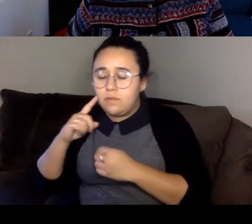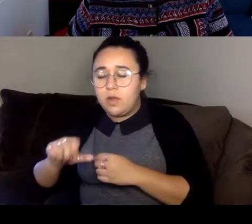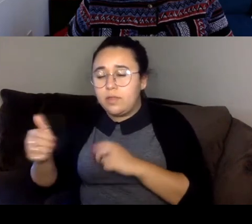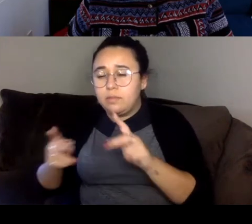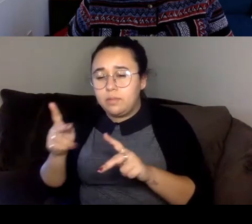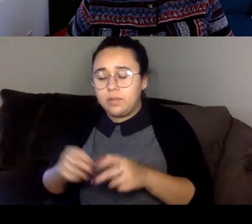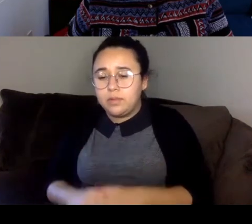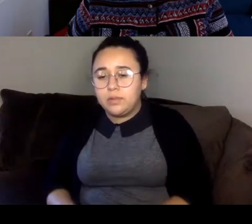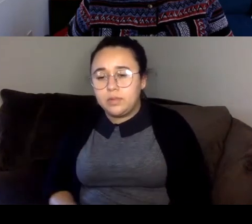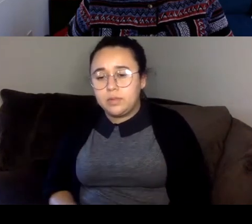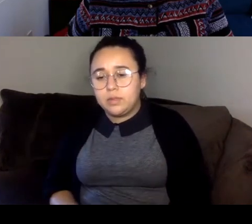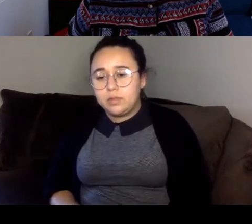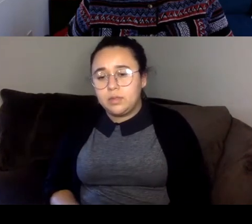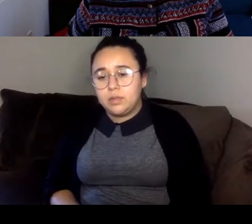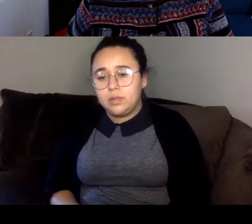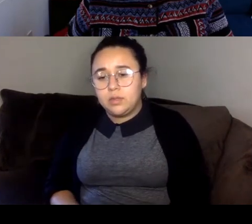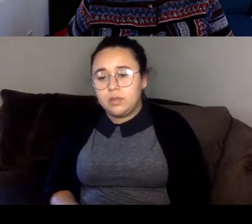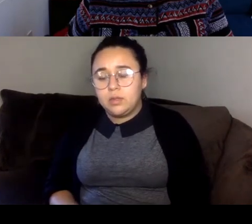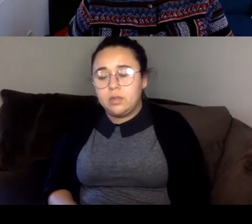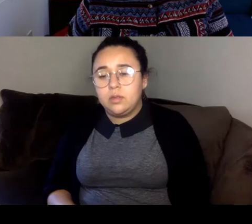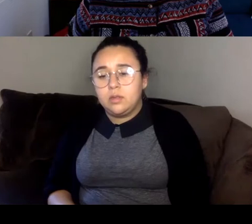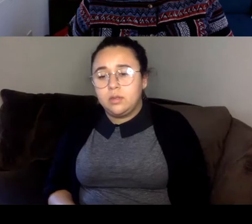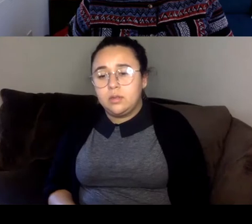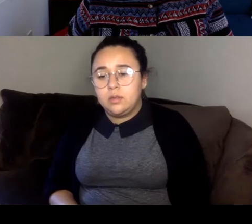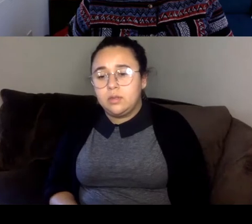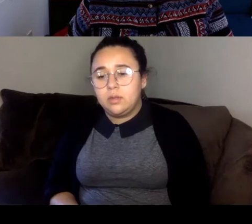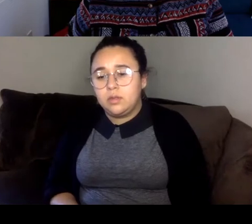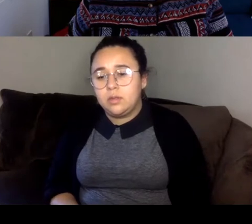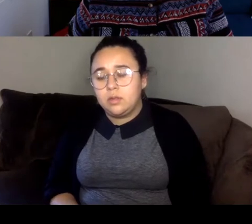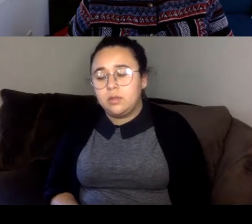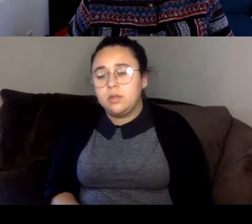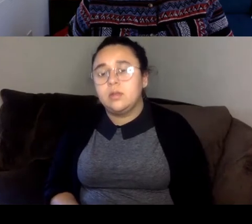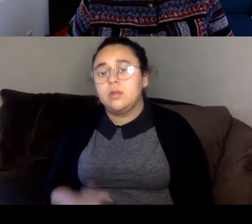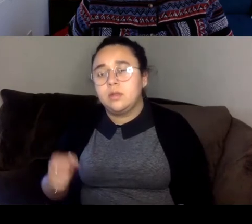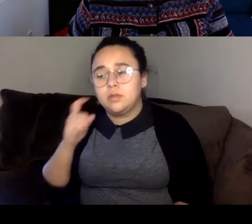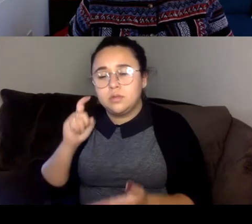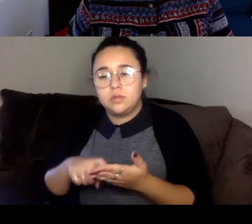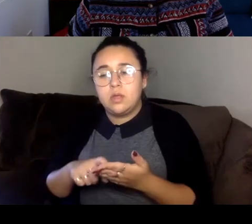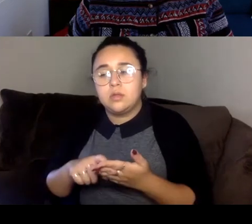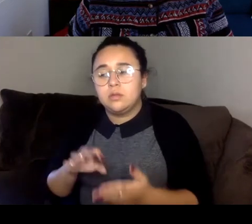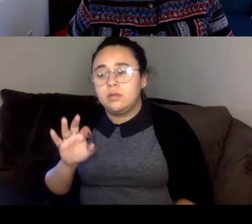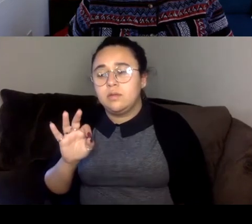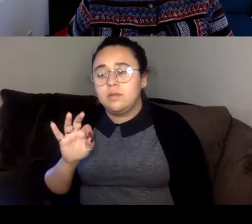I had, I had to acknowledge the fact that if I was going to change details or embellish